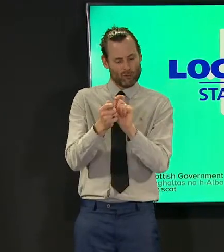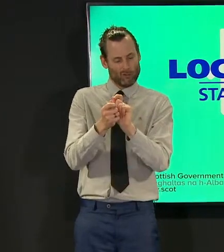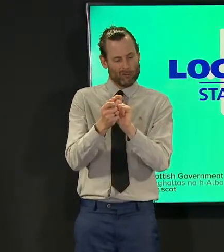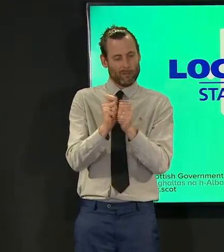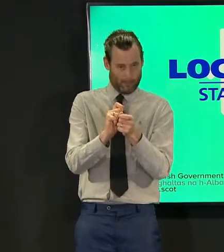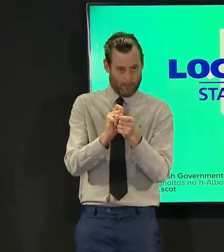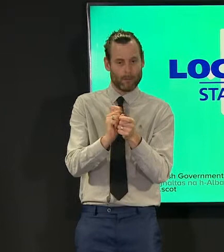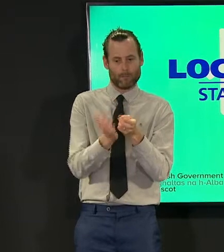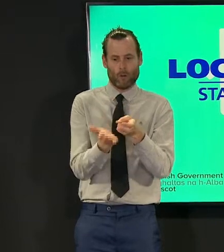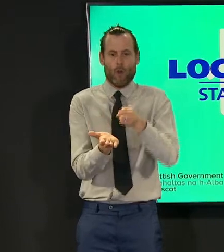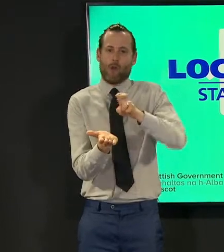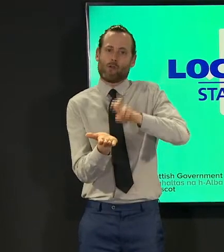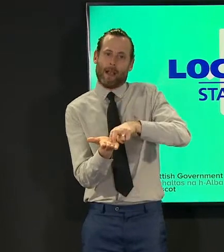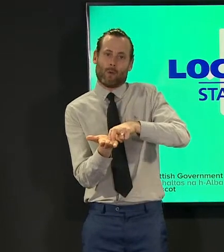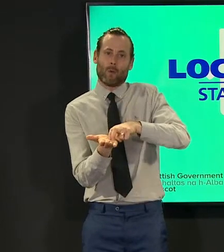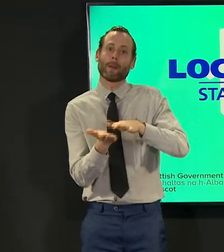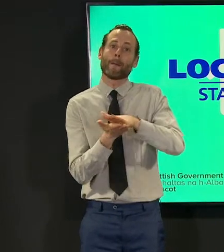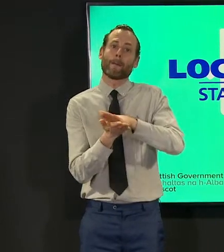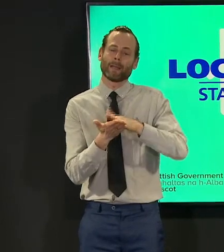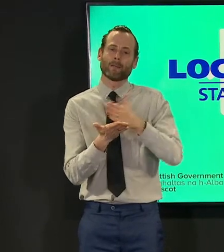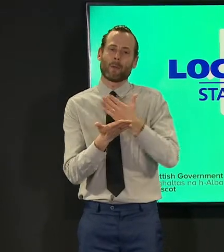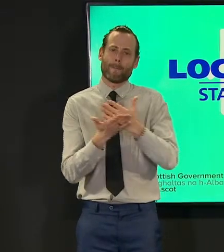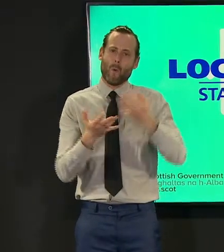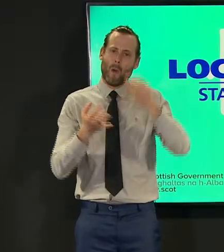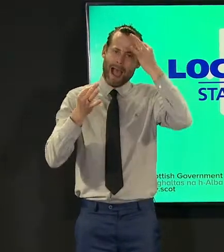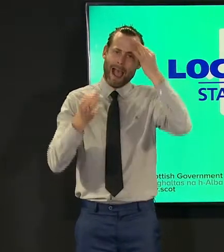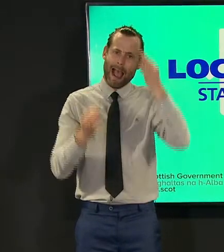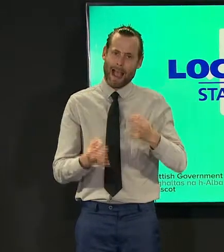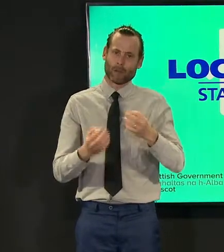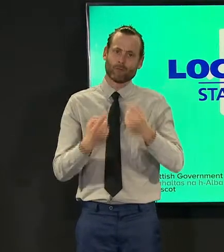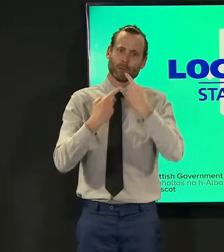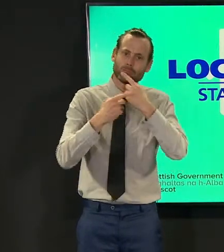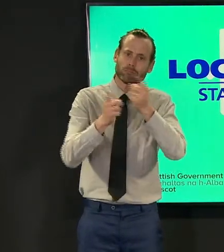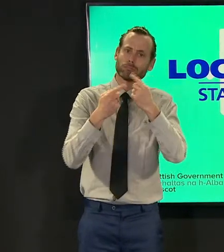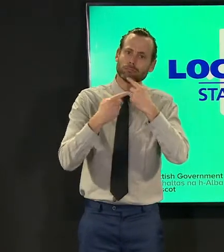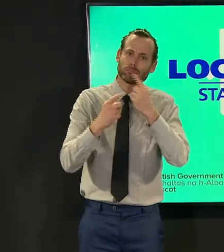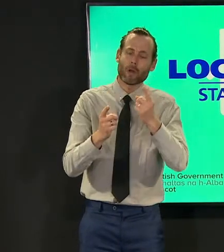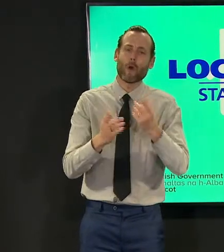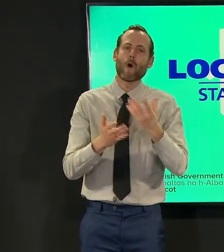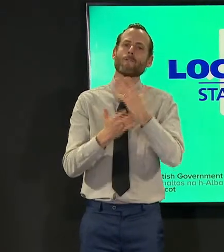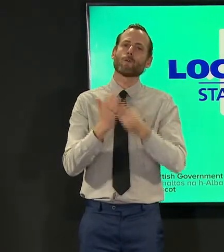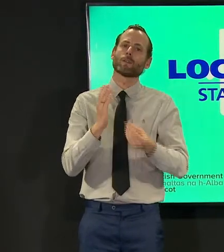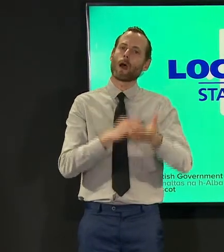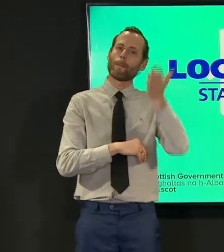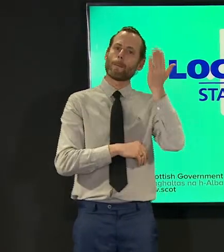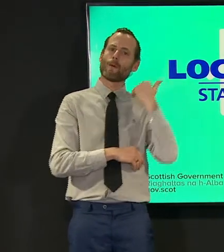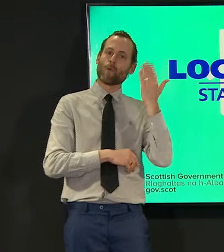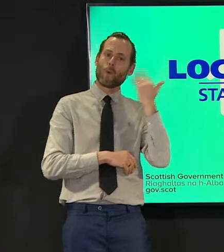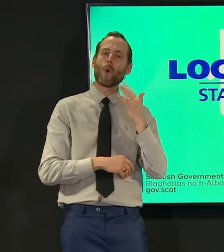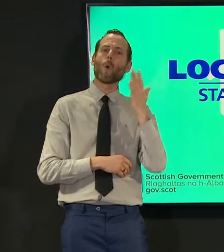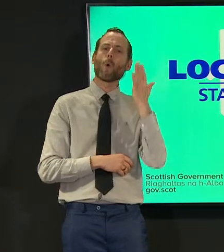and that should make our figures more accurate for example previously where someone was over